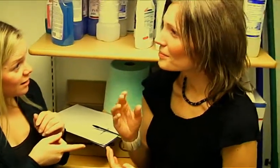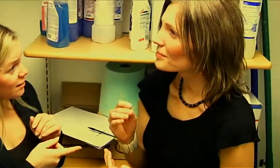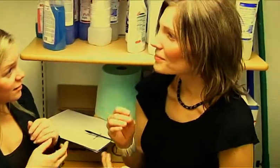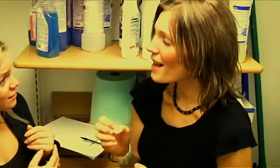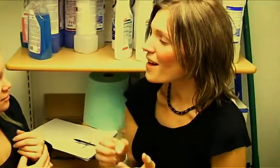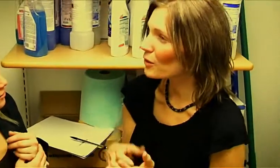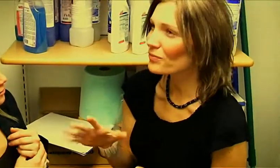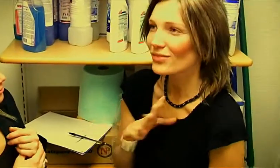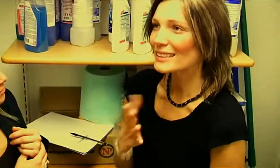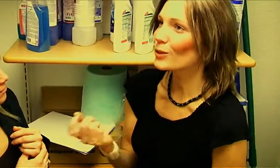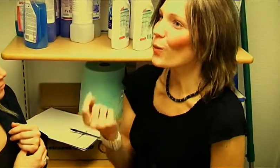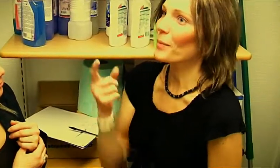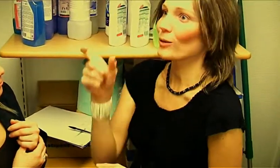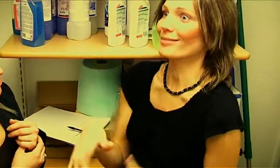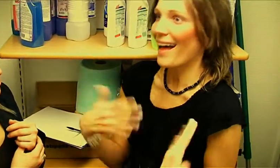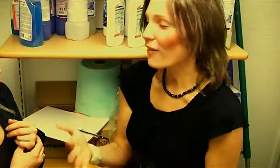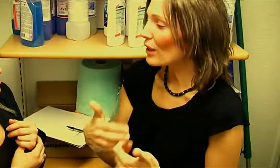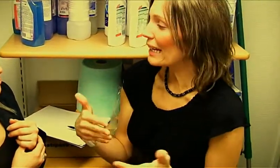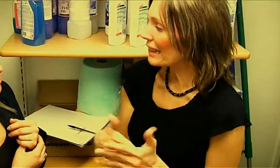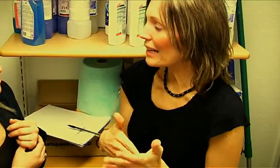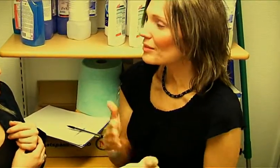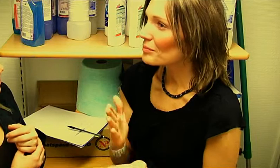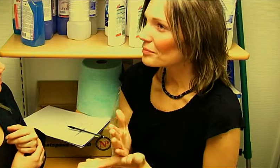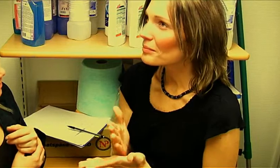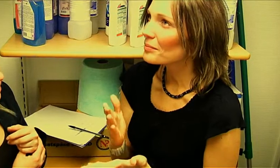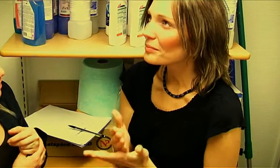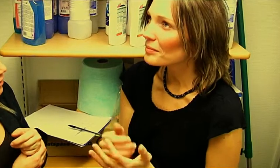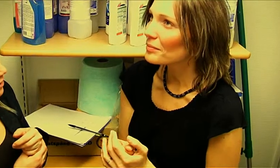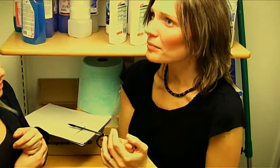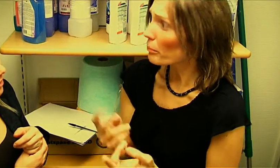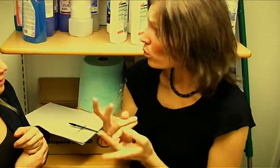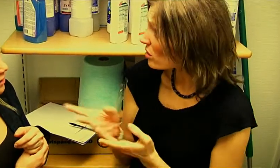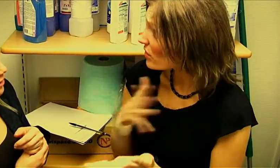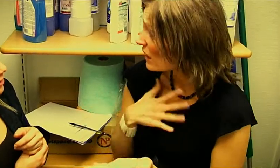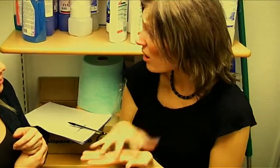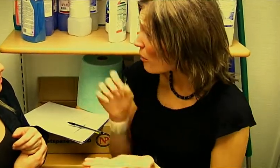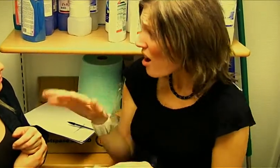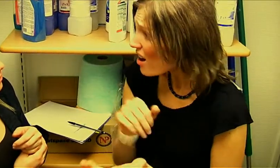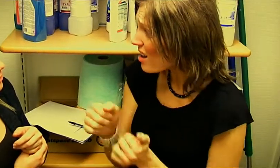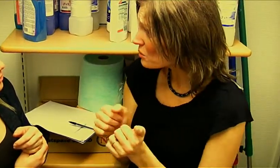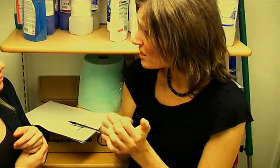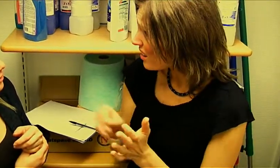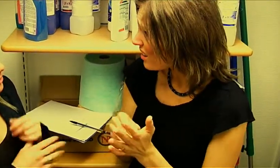Because it's never the person who has a disability then you want- to cut out the disability allowance.